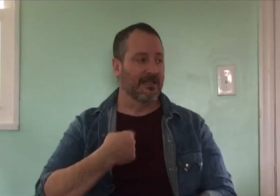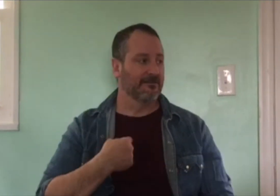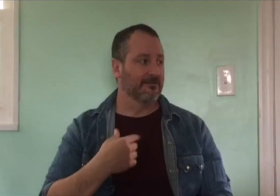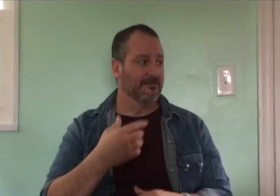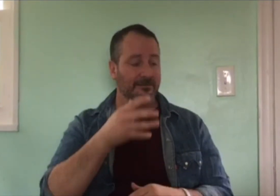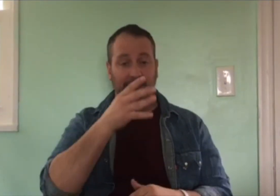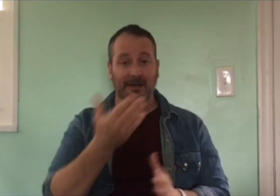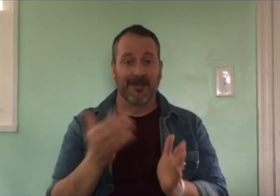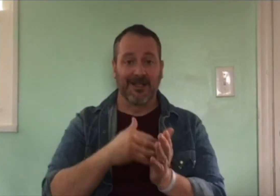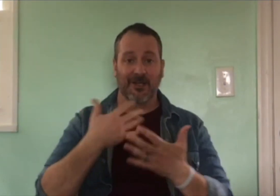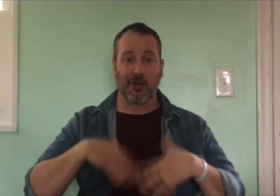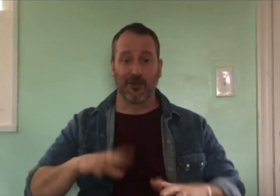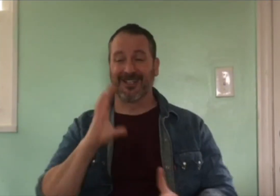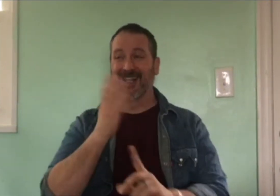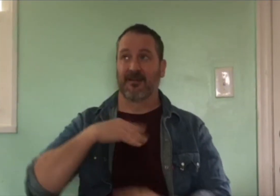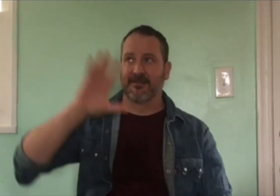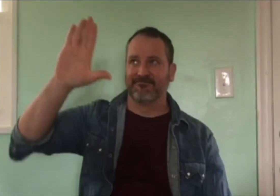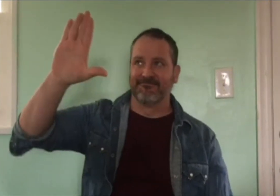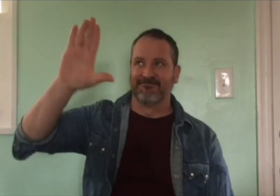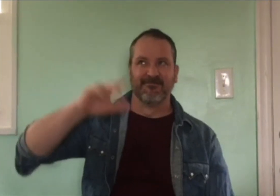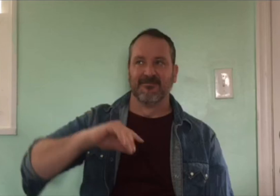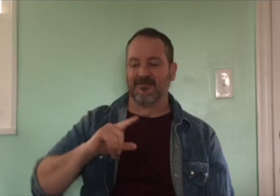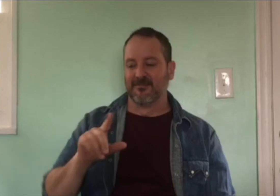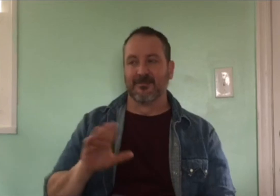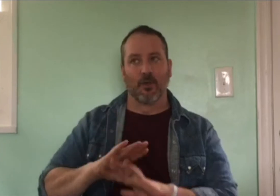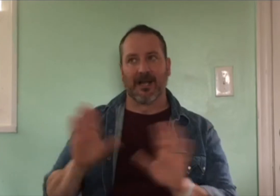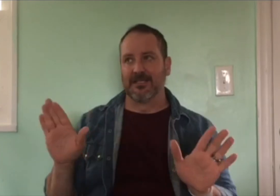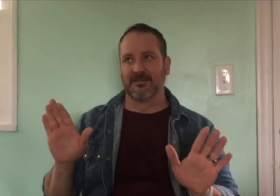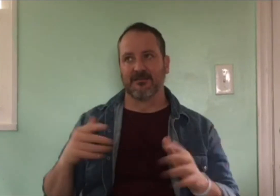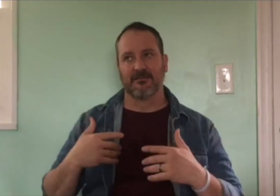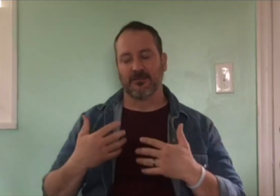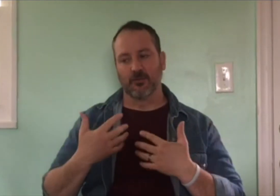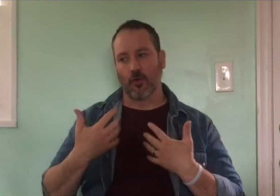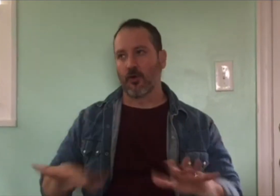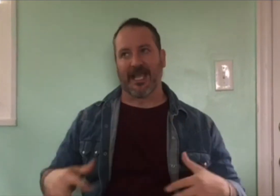This time, I told her “no more, I don’t want to wear this anymore. I want to wear a t-shirt from now on.”